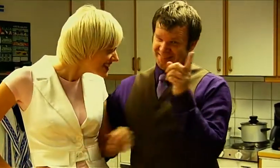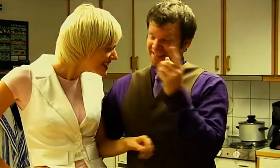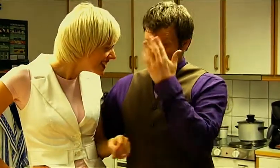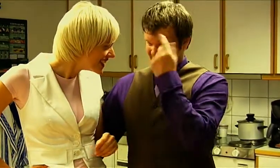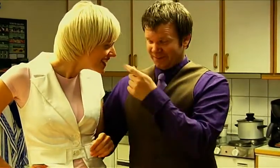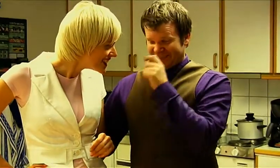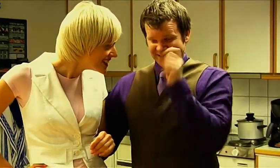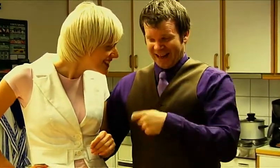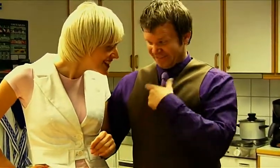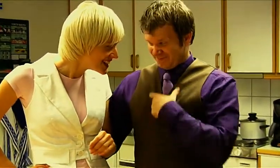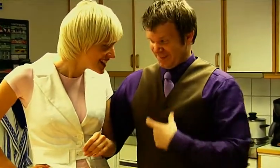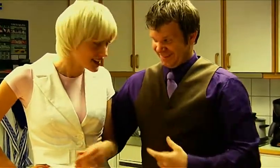You can punish me there.